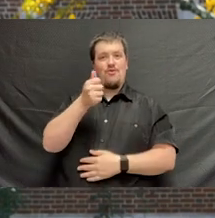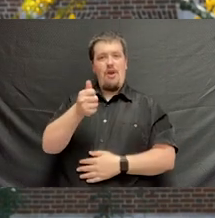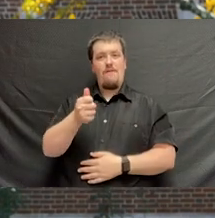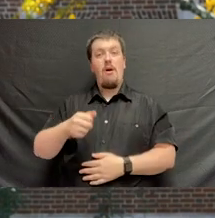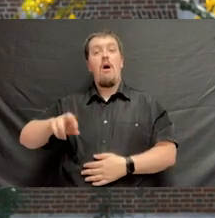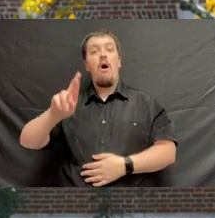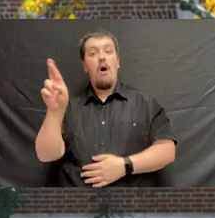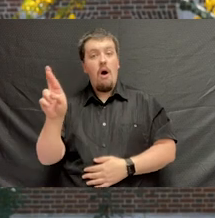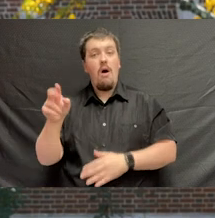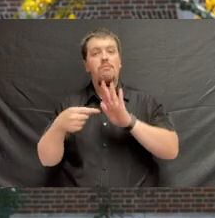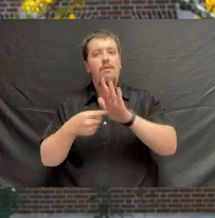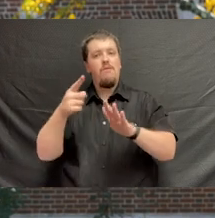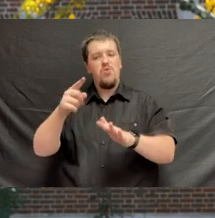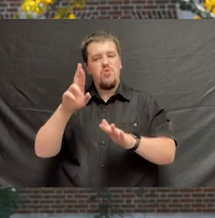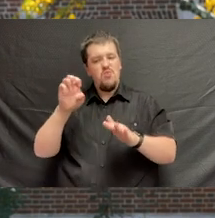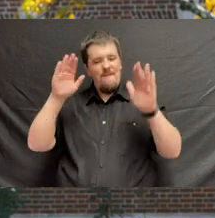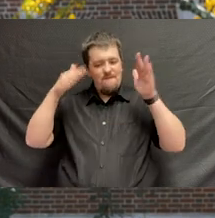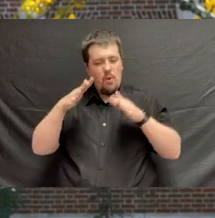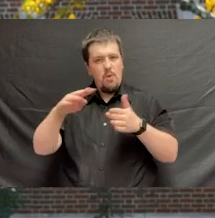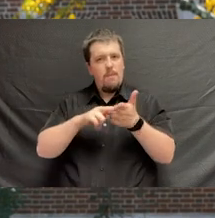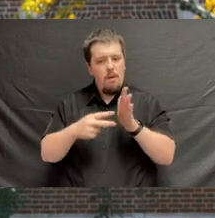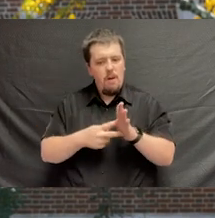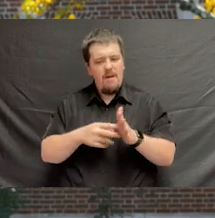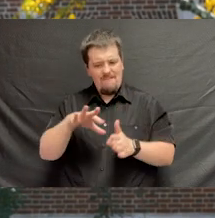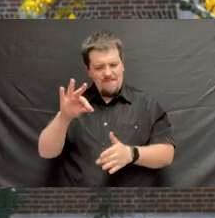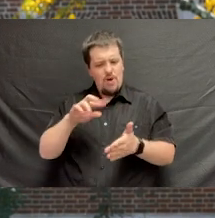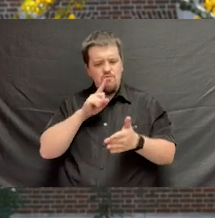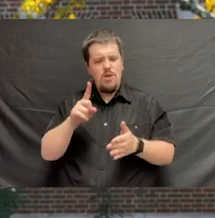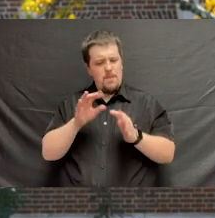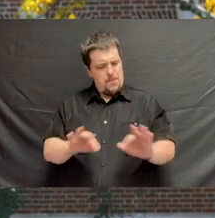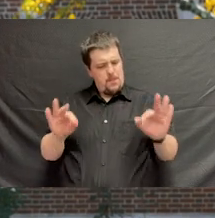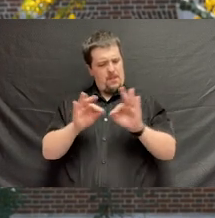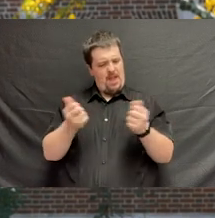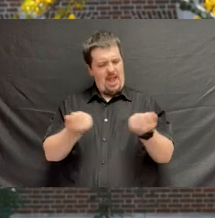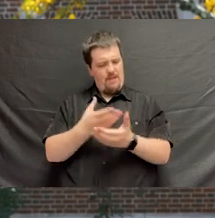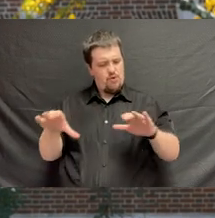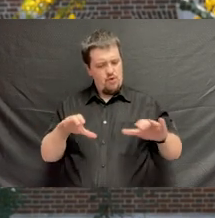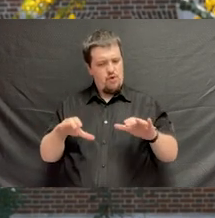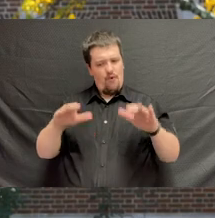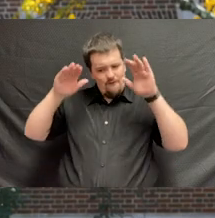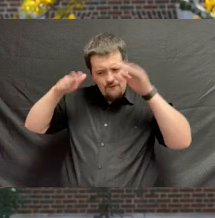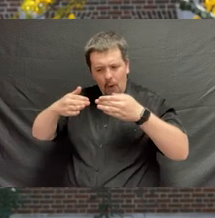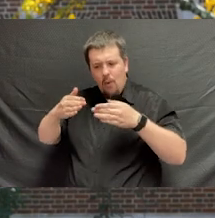R stands for refocusing your purpose. Find meaning in what you do, reconnect and refocus when needed,